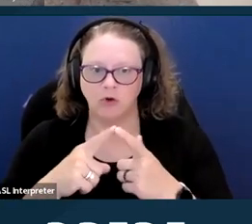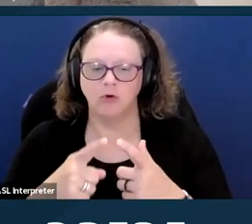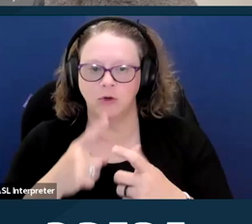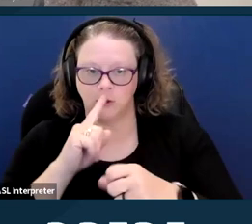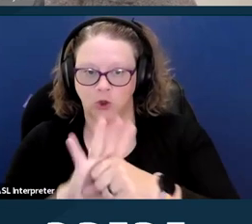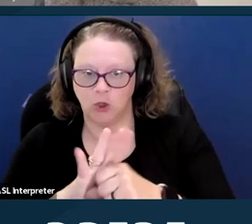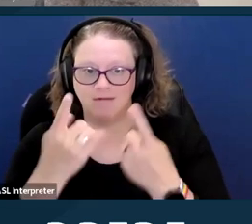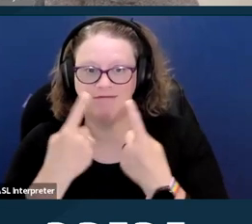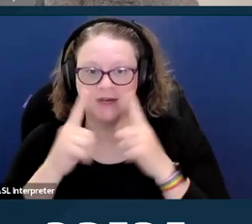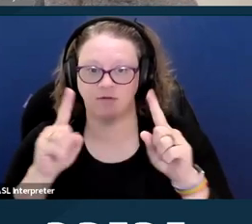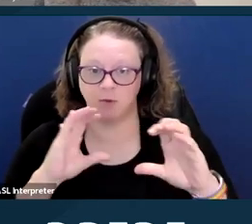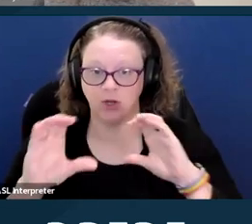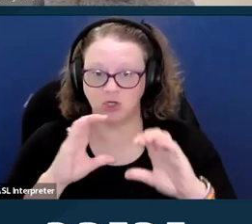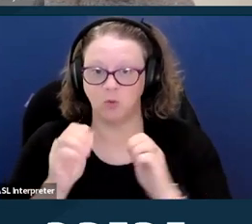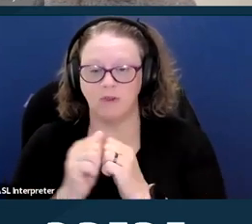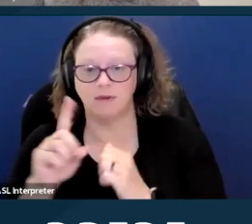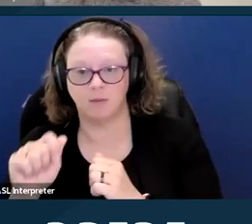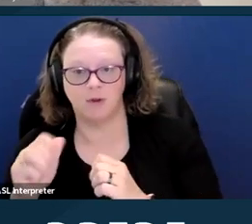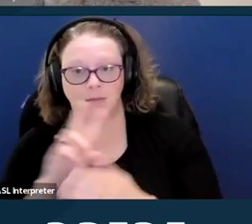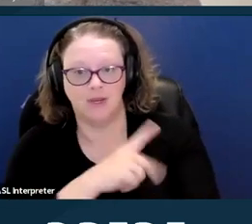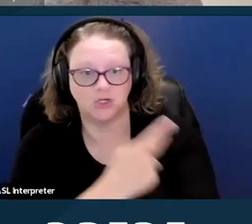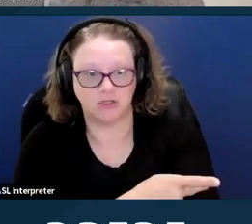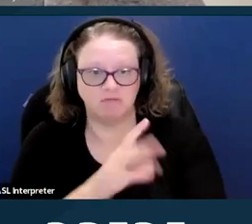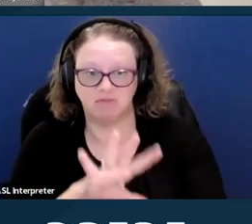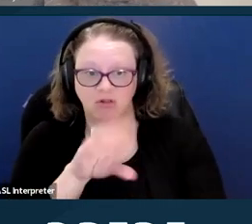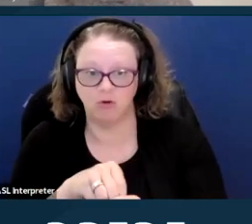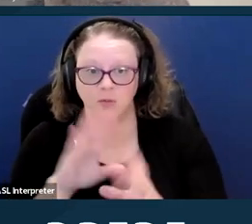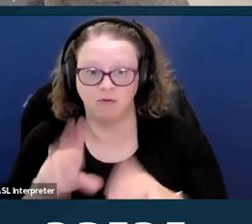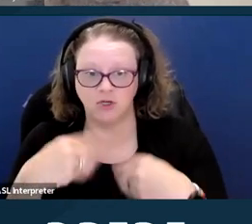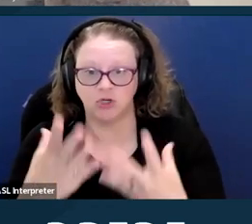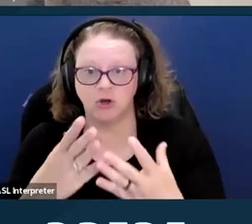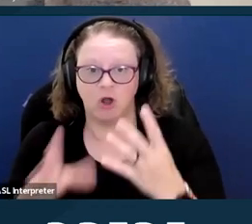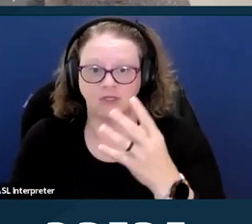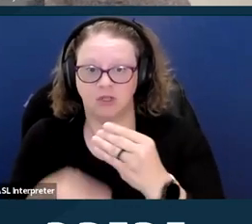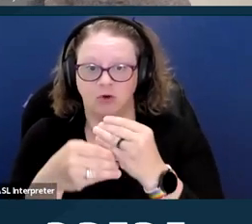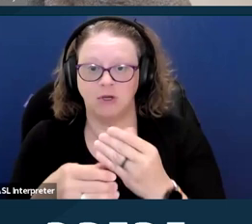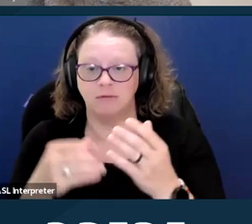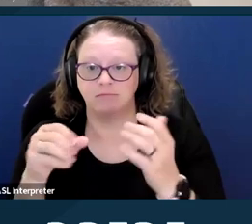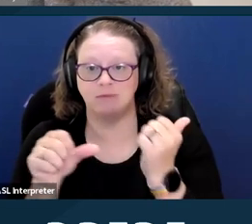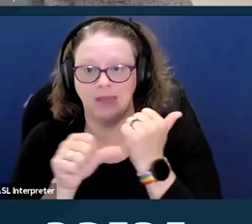of auxiliary aids and services. So ensuring effective communication may require